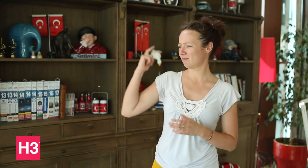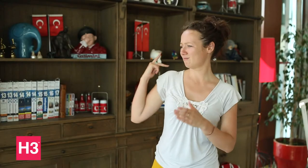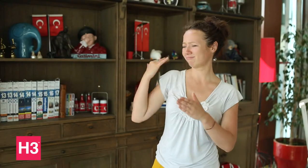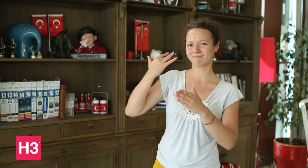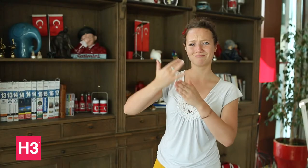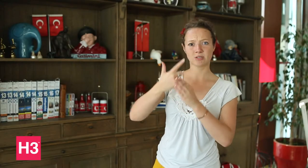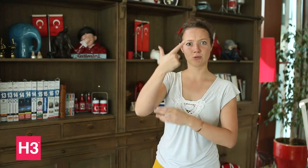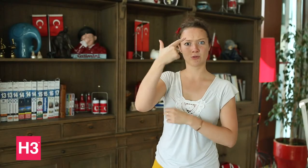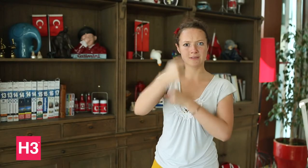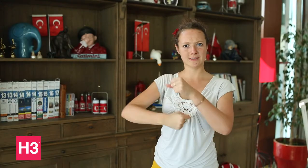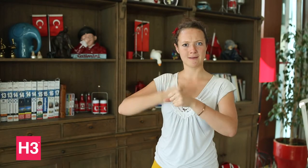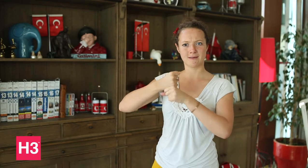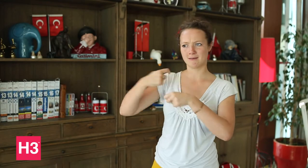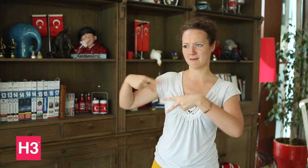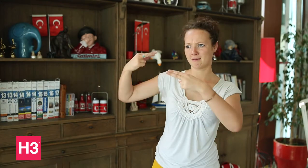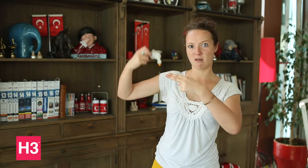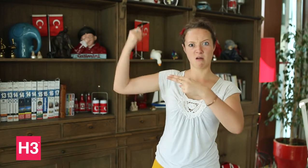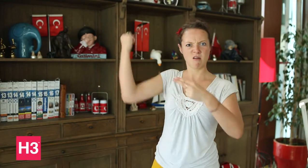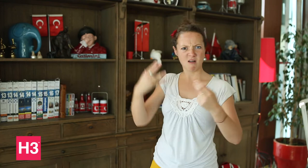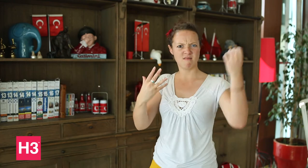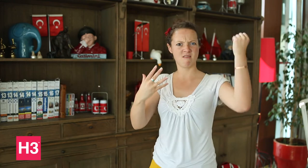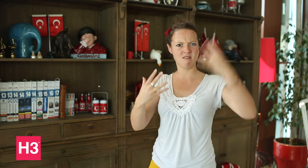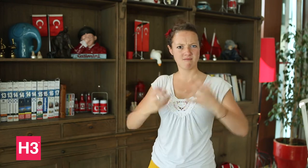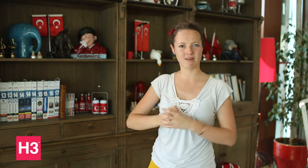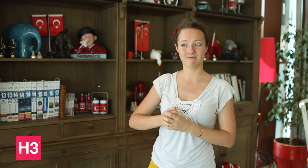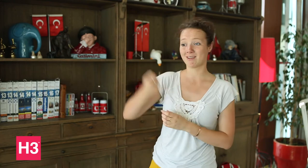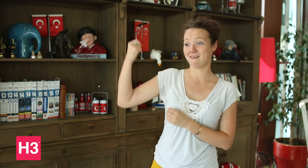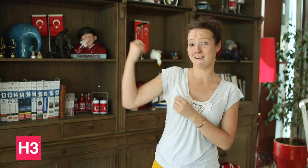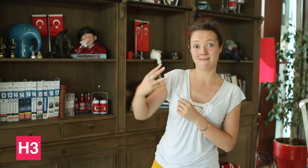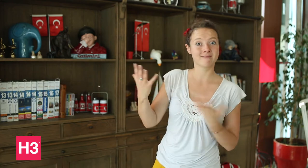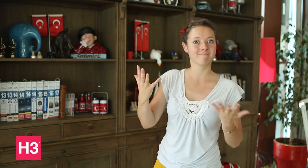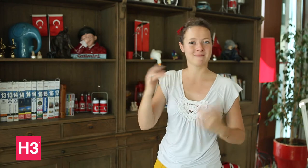Turkey in the last couple years have faced